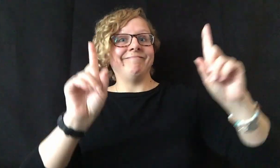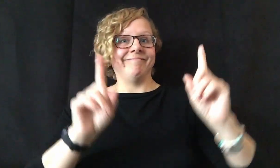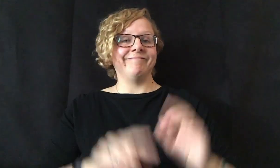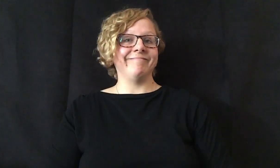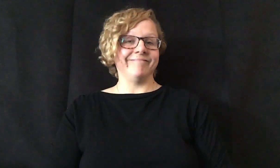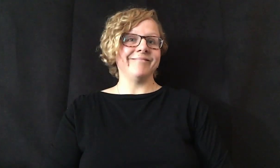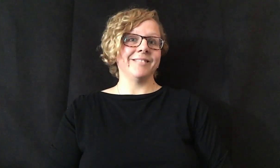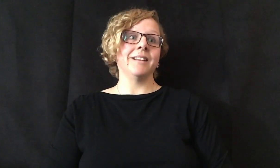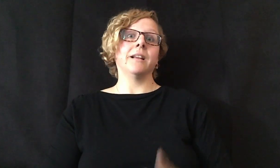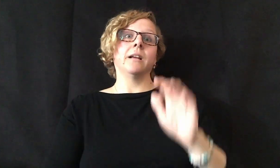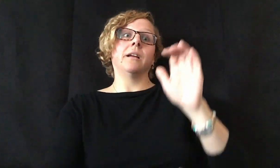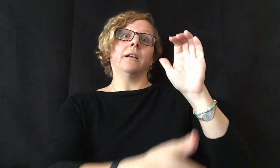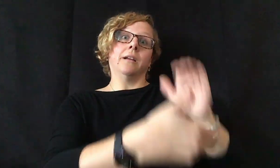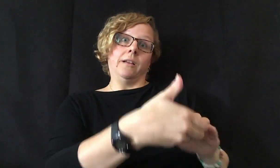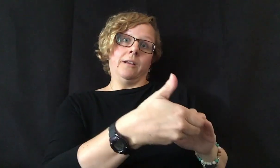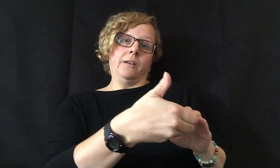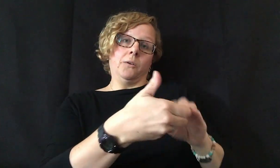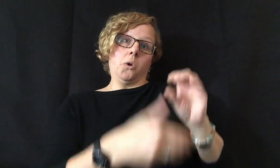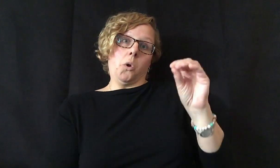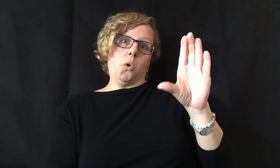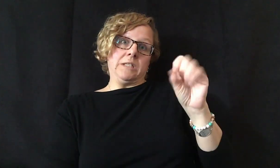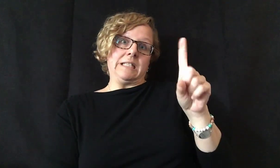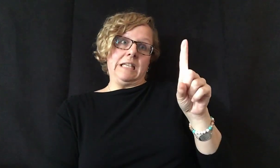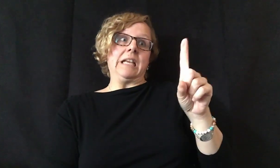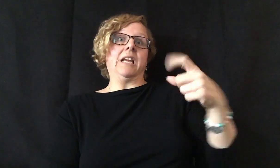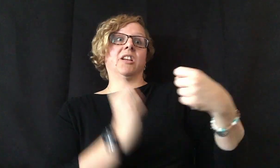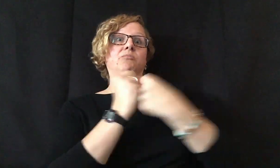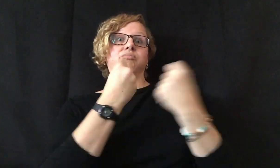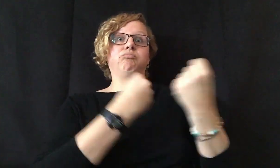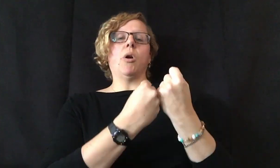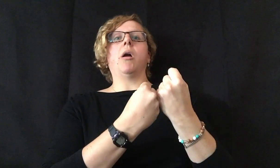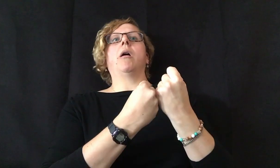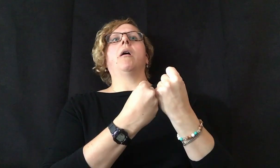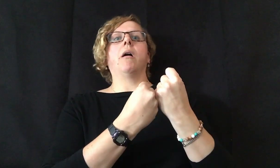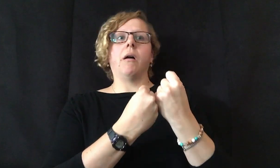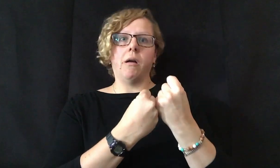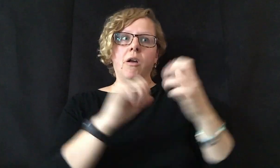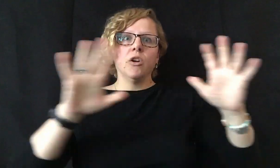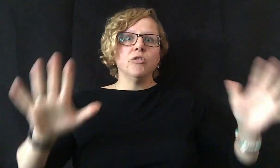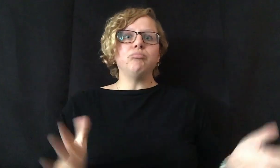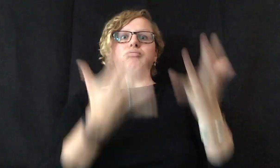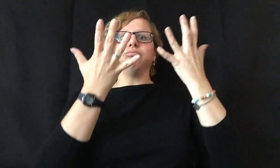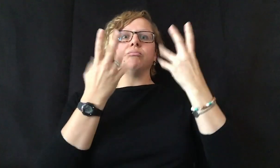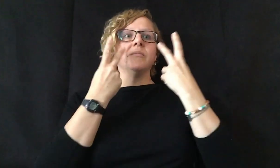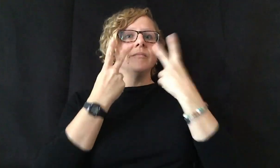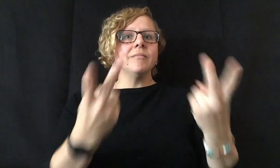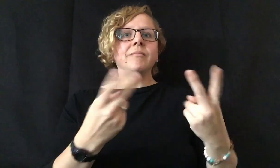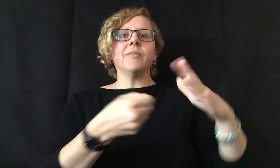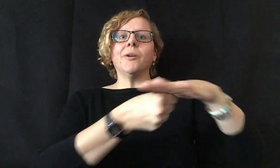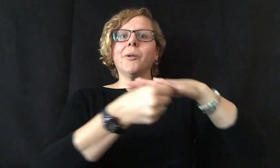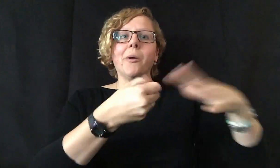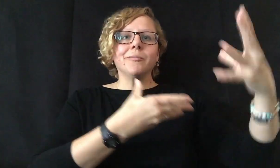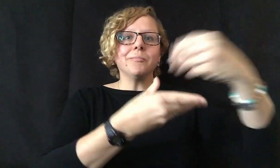It wouldn’t have happened without great support, our partnership with Ontario Cultural Society for the Deaf